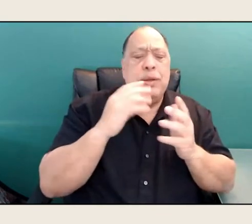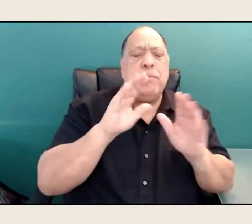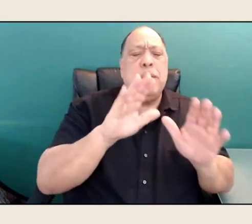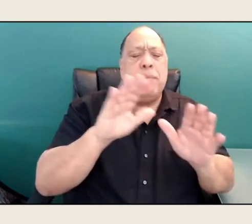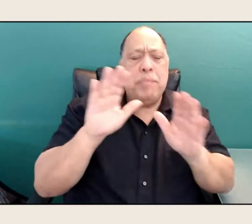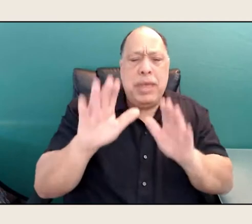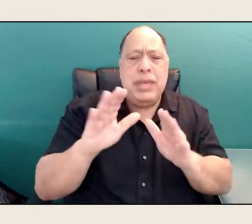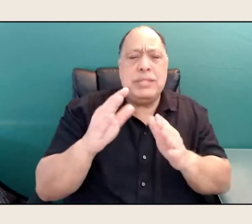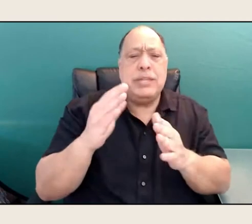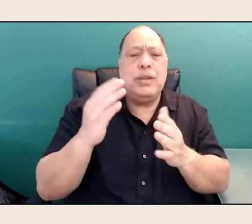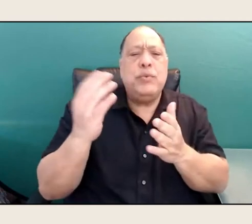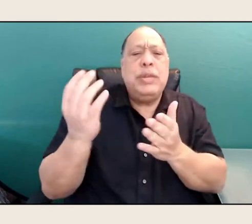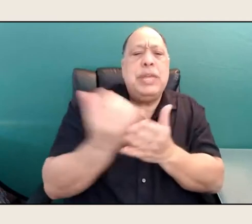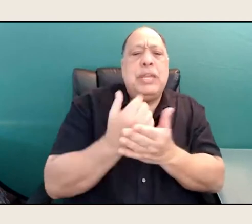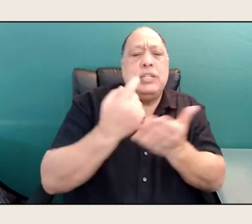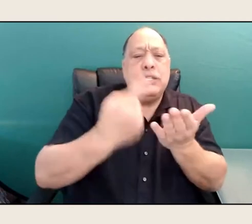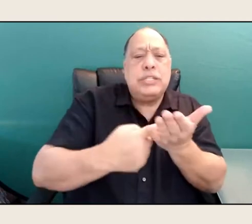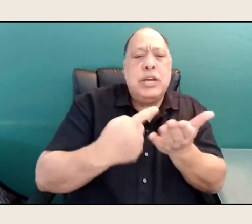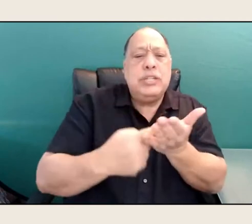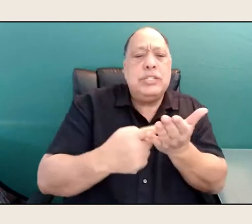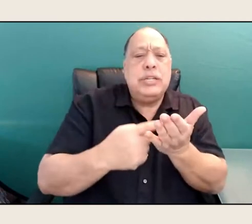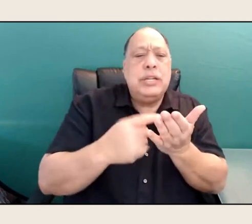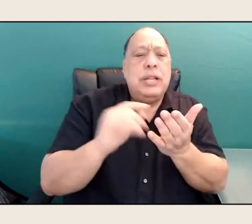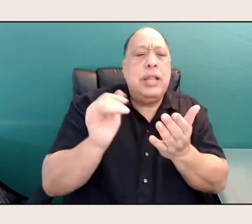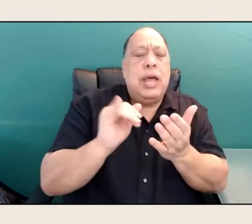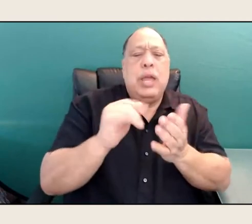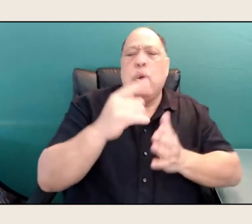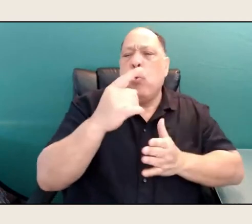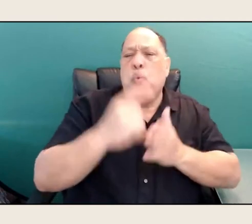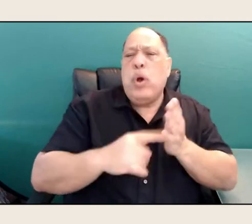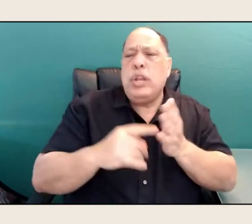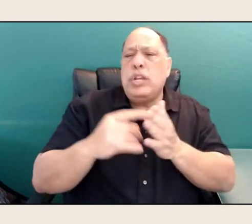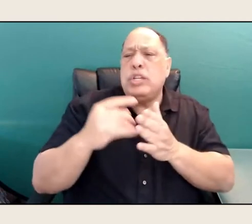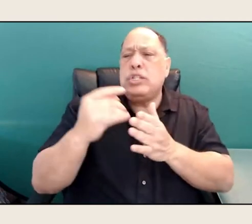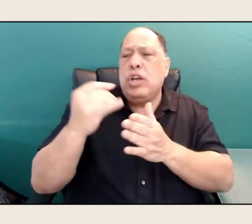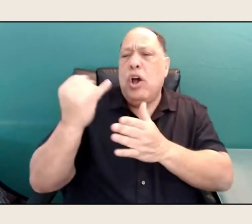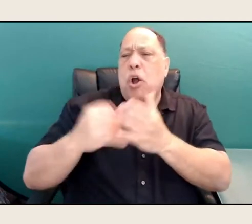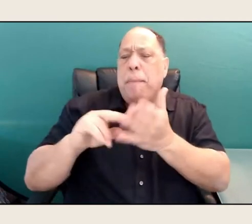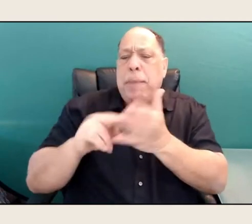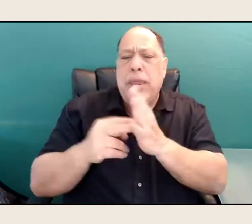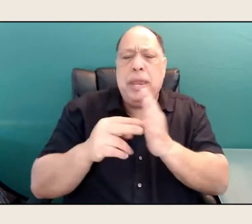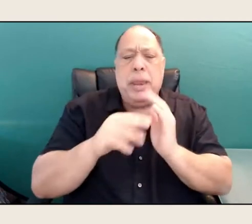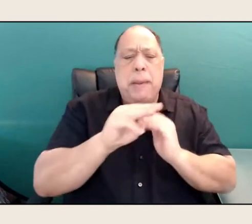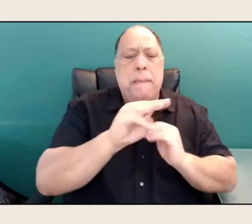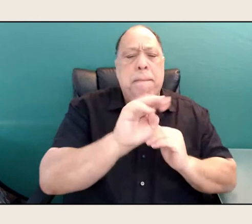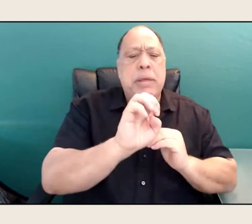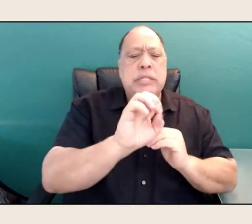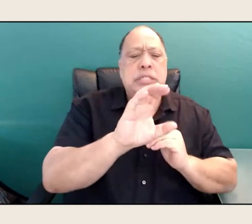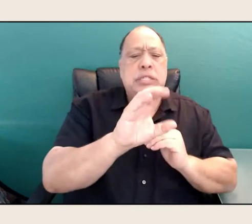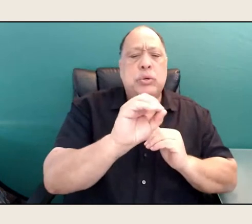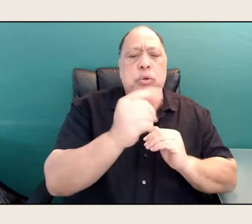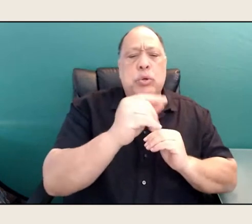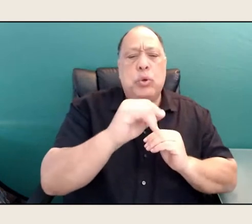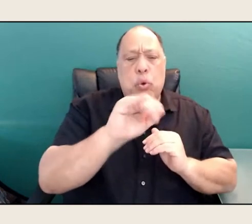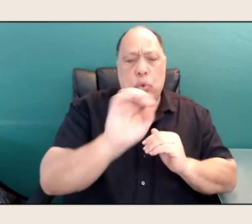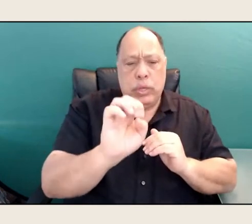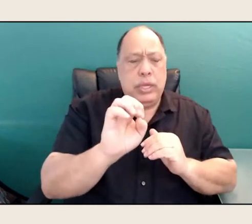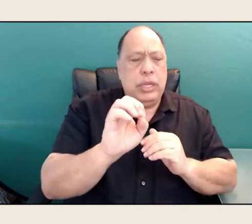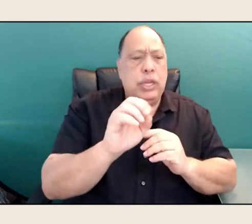about what does art mean in terms of a Muskogee, or we had tribal people all over, and the stories, there were images,